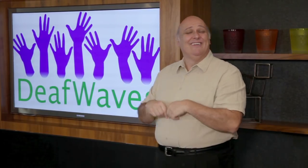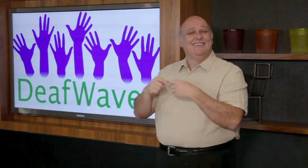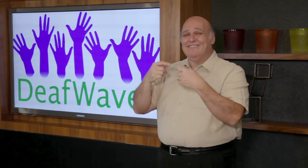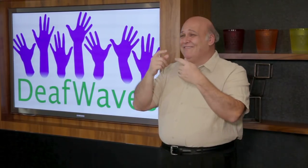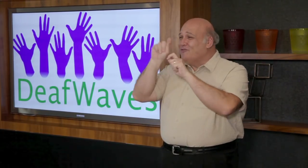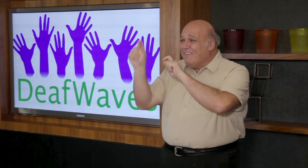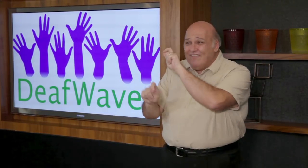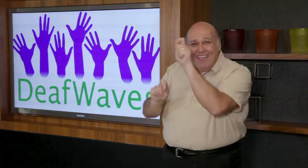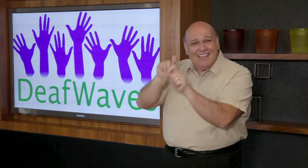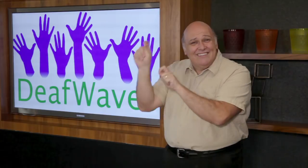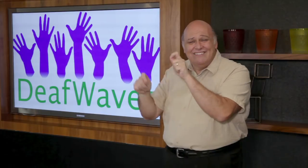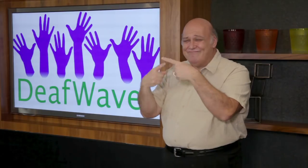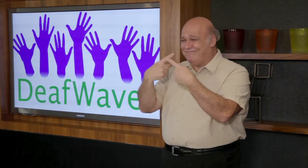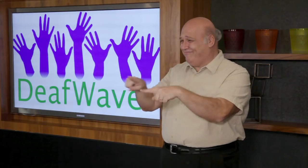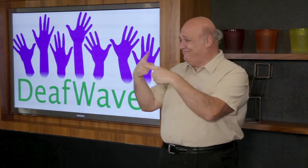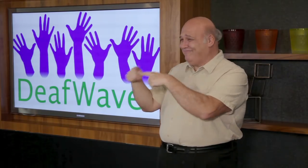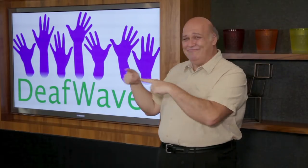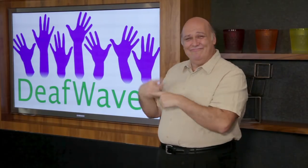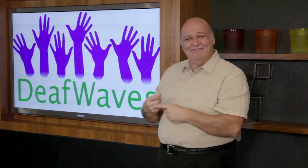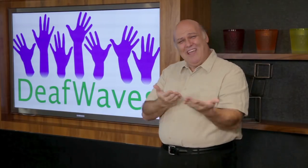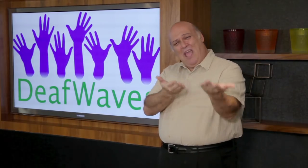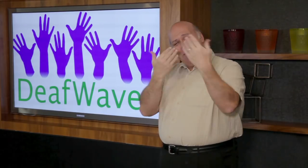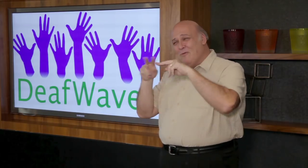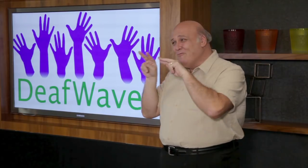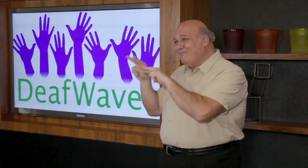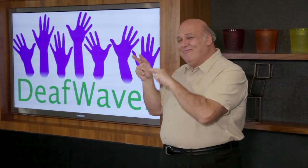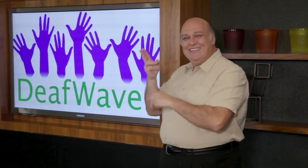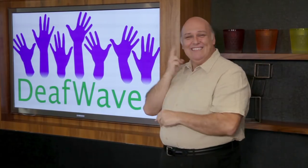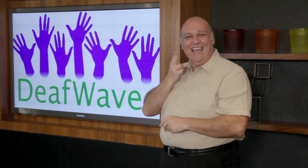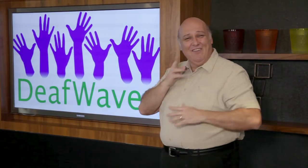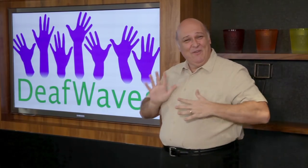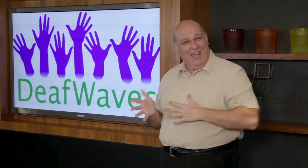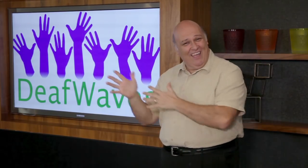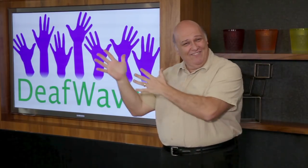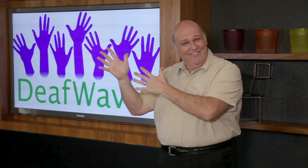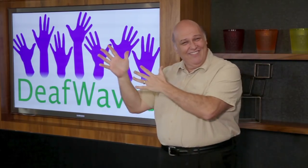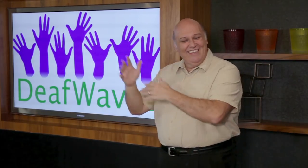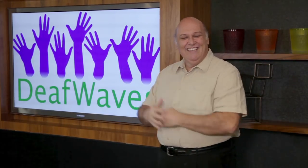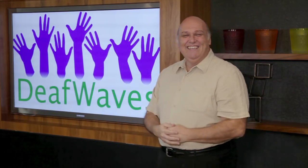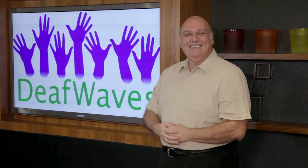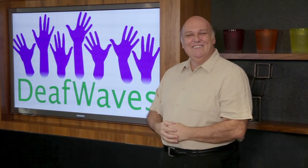Deaf Trivia and so on. Come and enjoy watching this show!